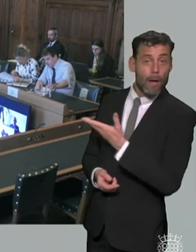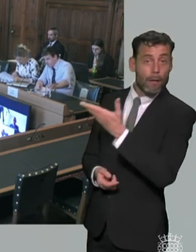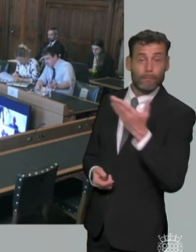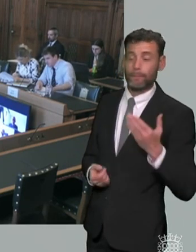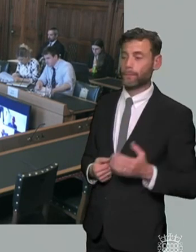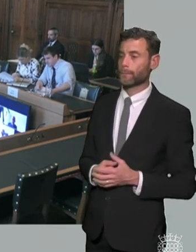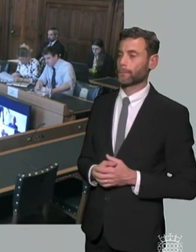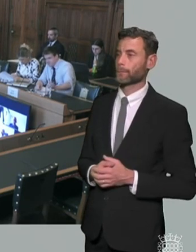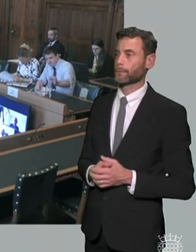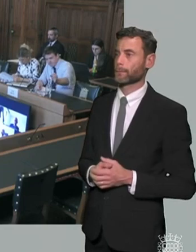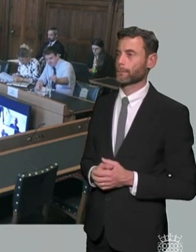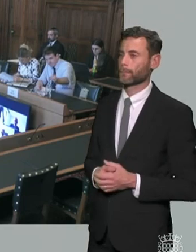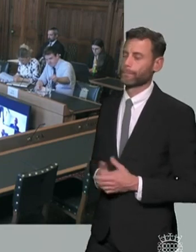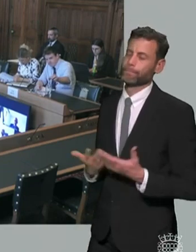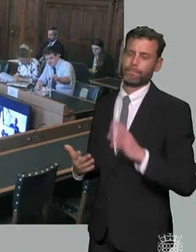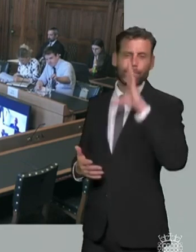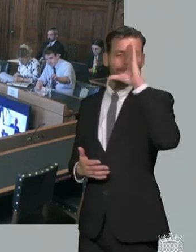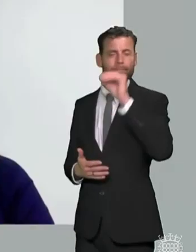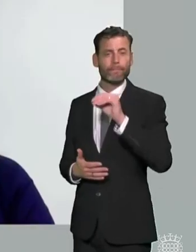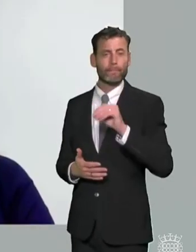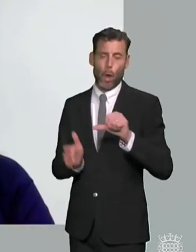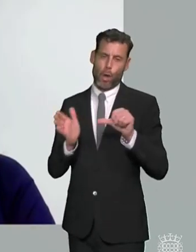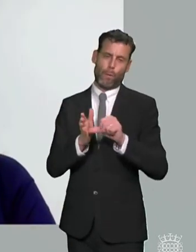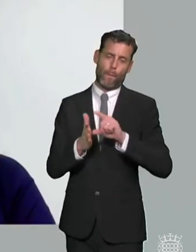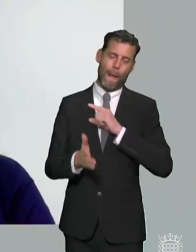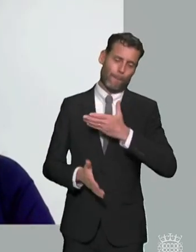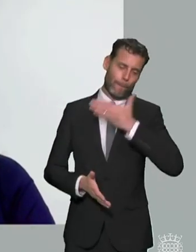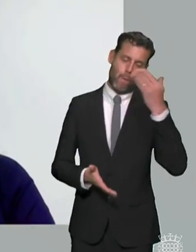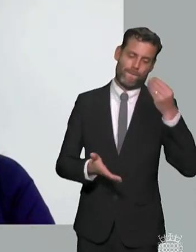i mean i don't think it's just about money i think it's also about culture and i think it's about